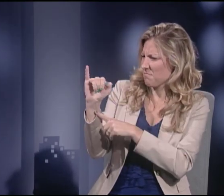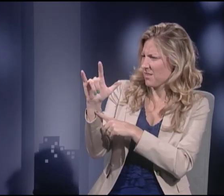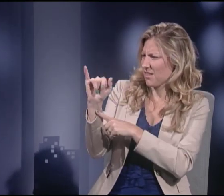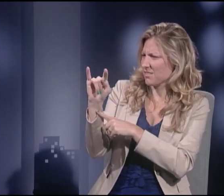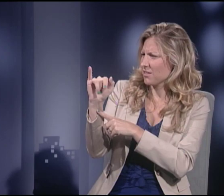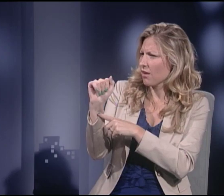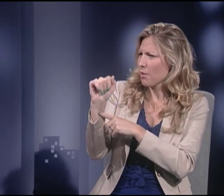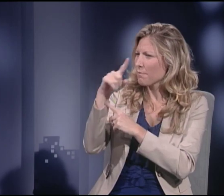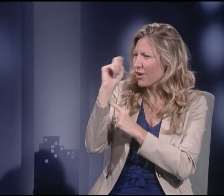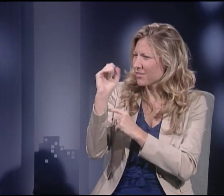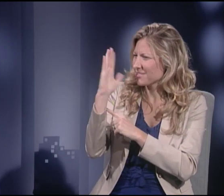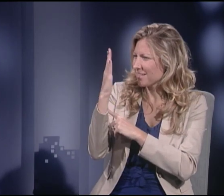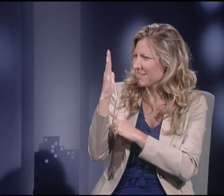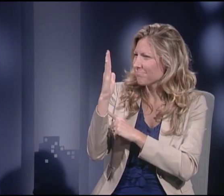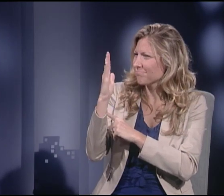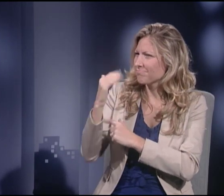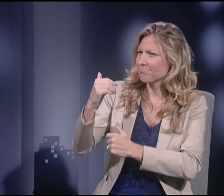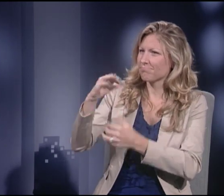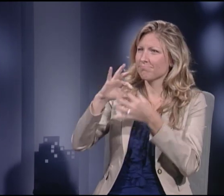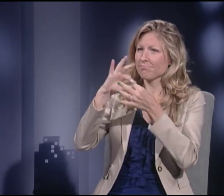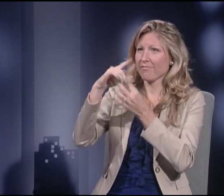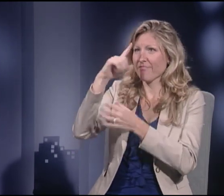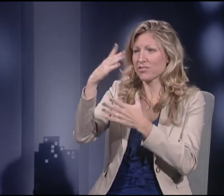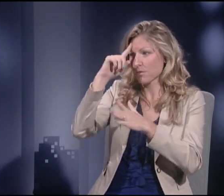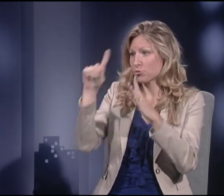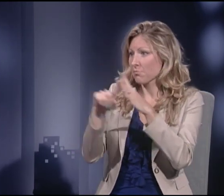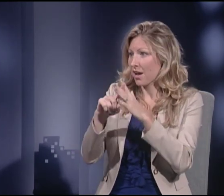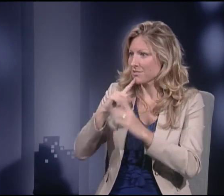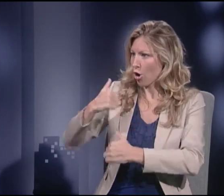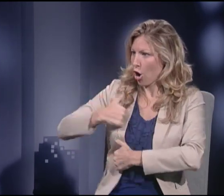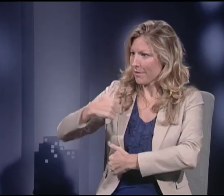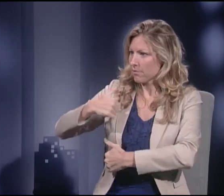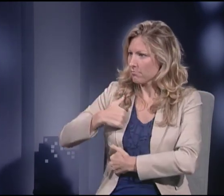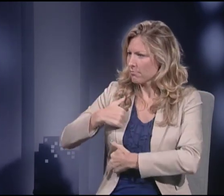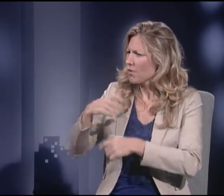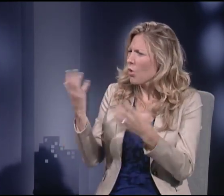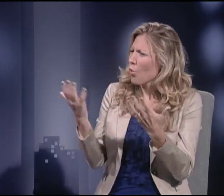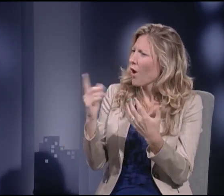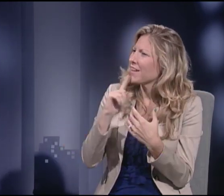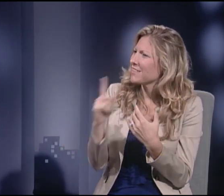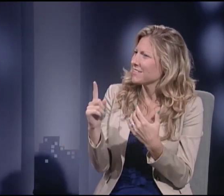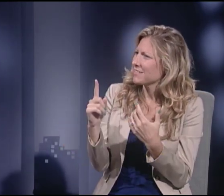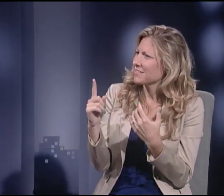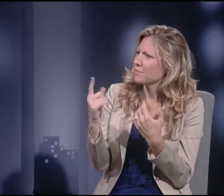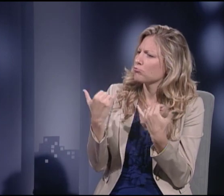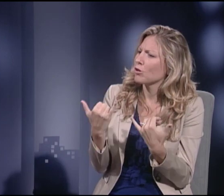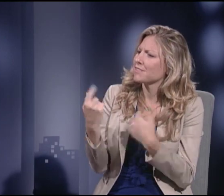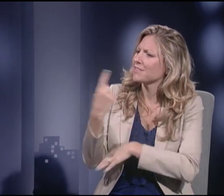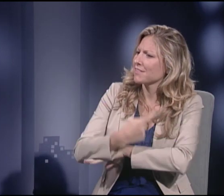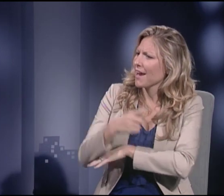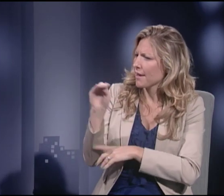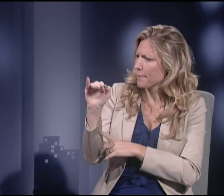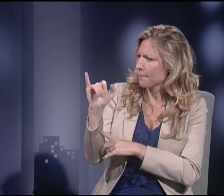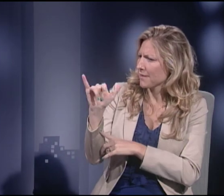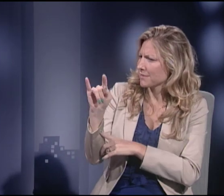I'm not sure that we all understand the word militia. For some people, I think it conjures the image of army,